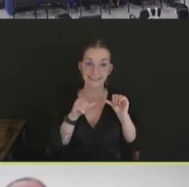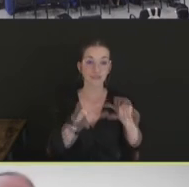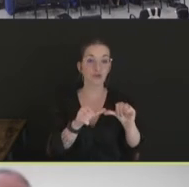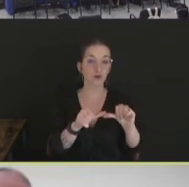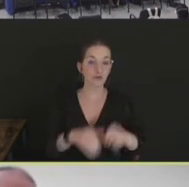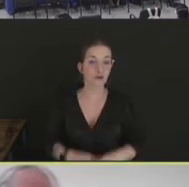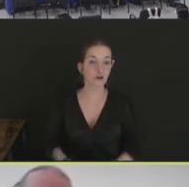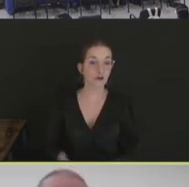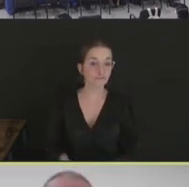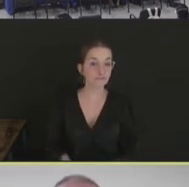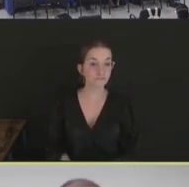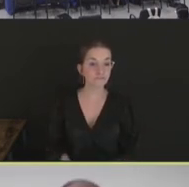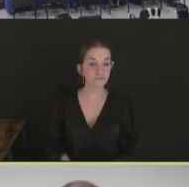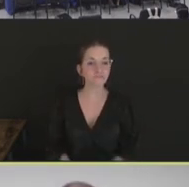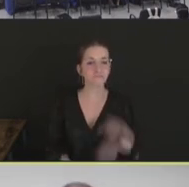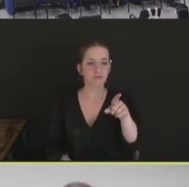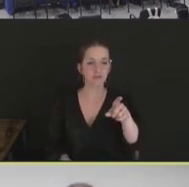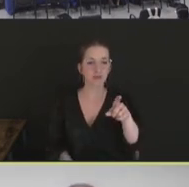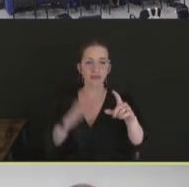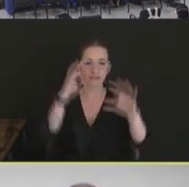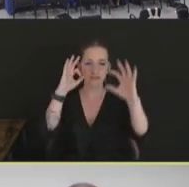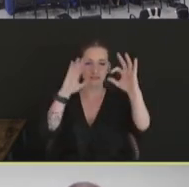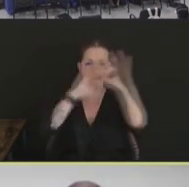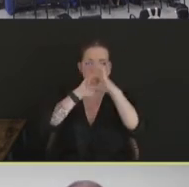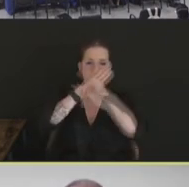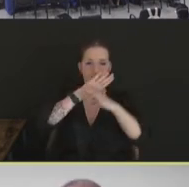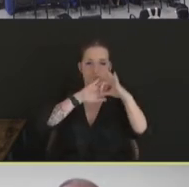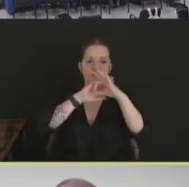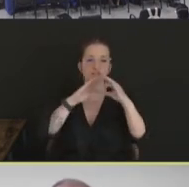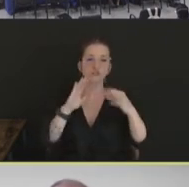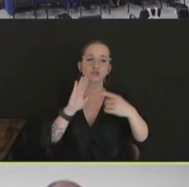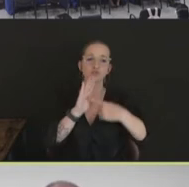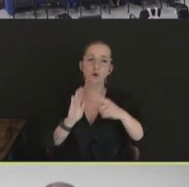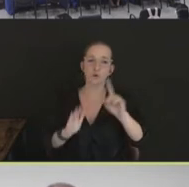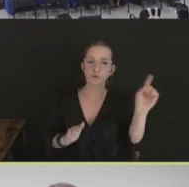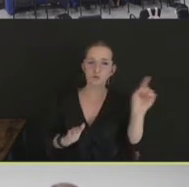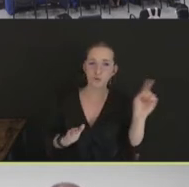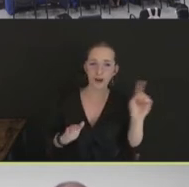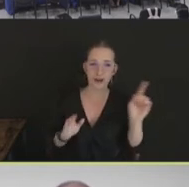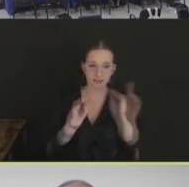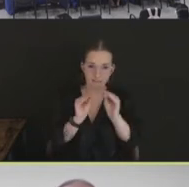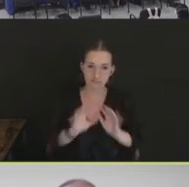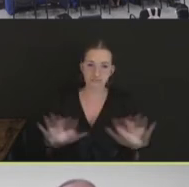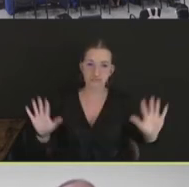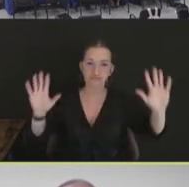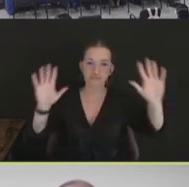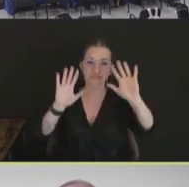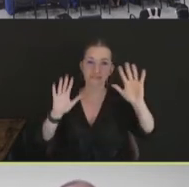This shows you that -- this demonstrates how widespread the virus is here. So the -- we've had